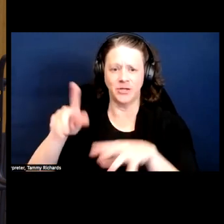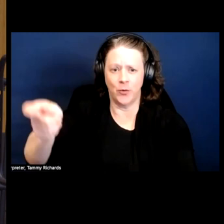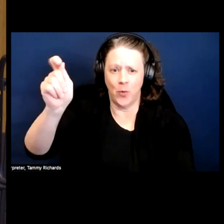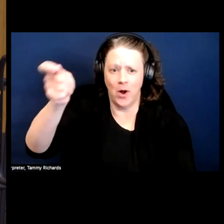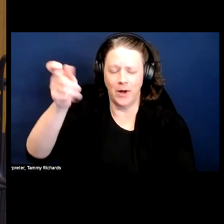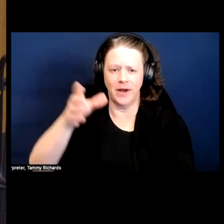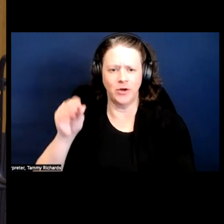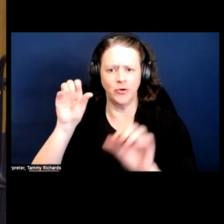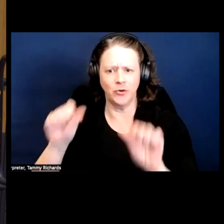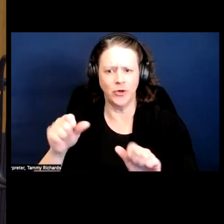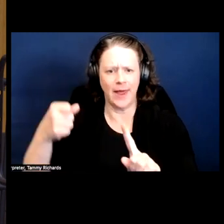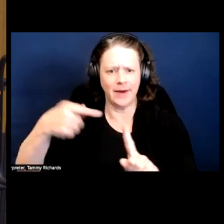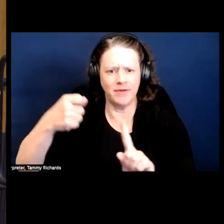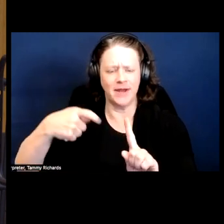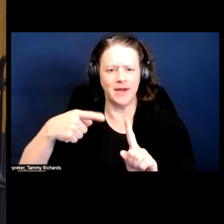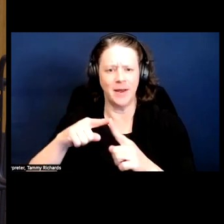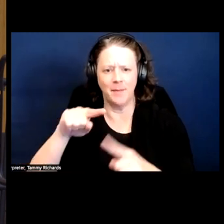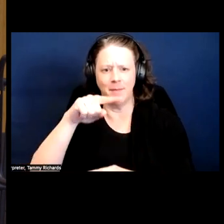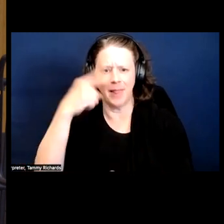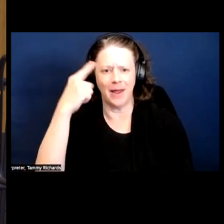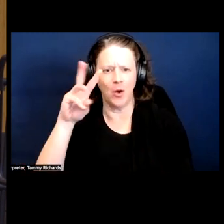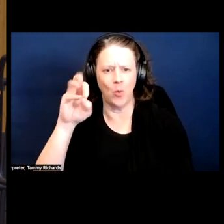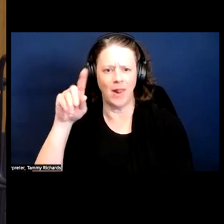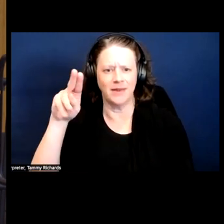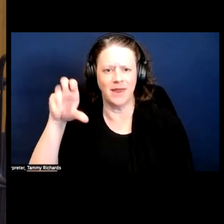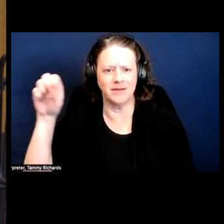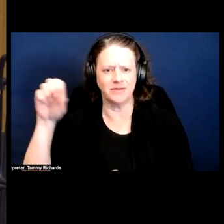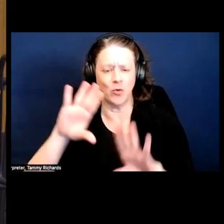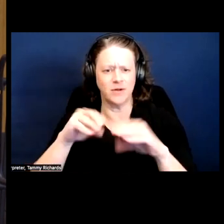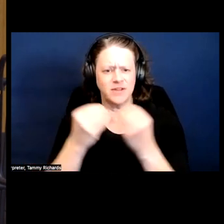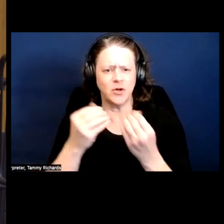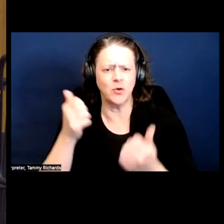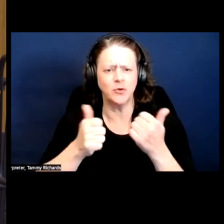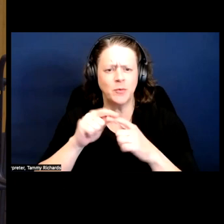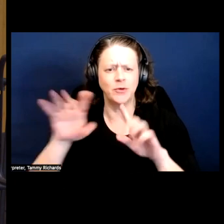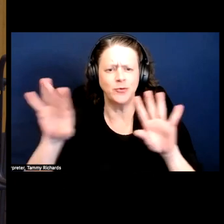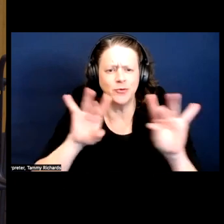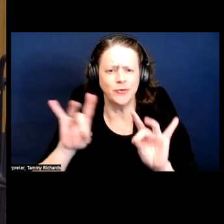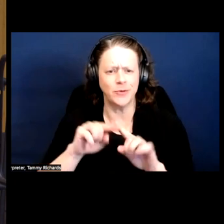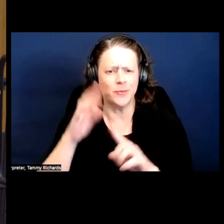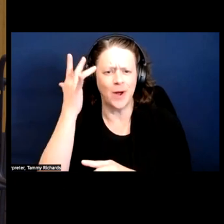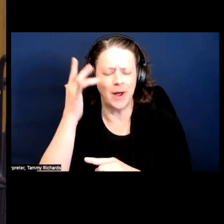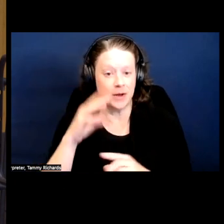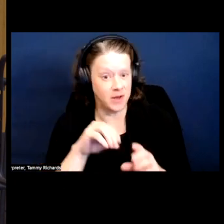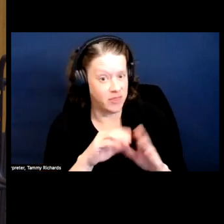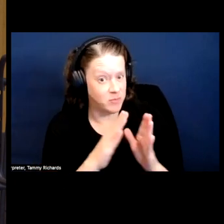organization, which one would you choose, and why? DR. Like, in the book or in general?